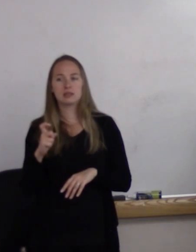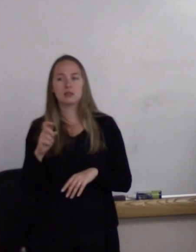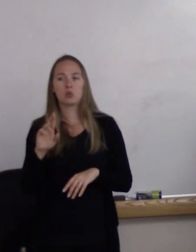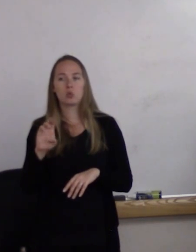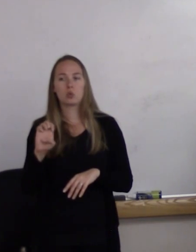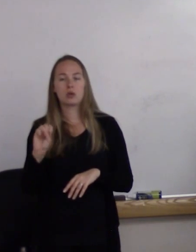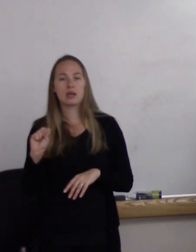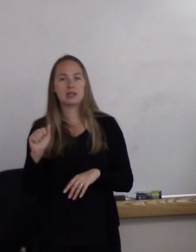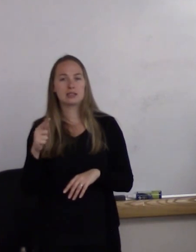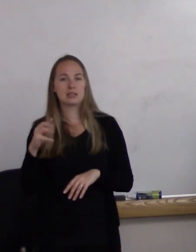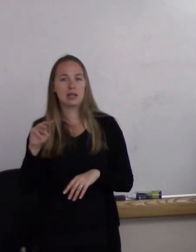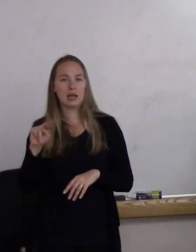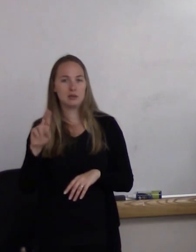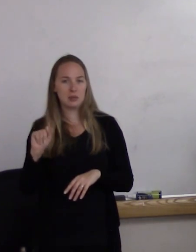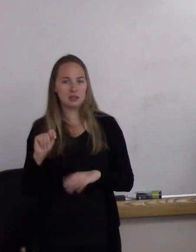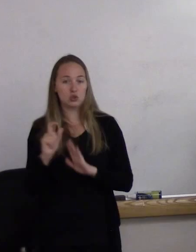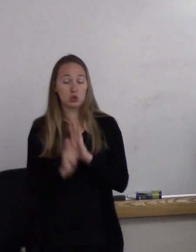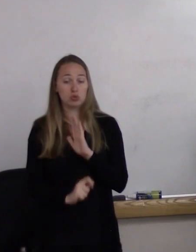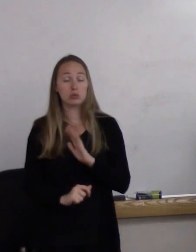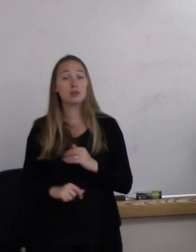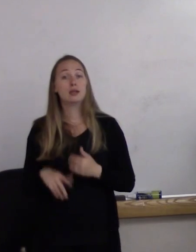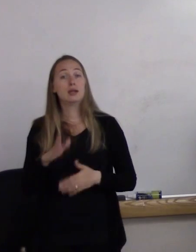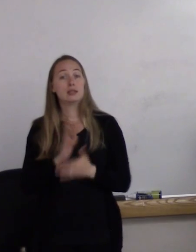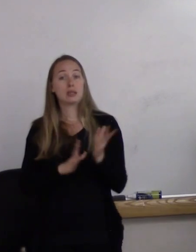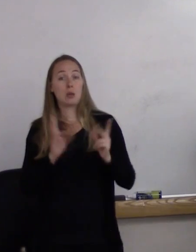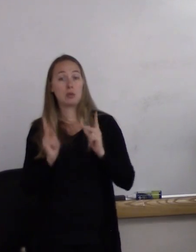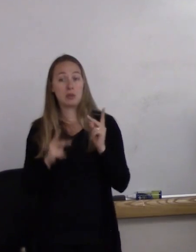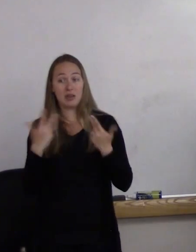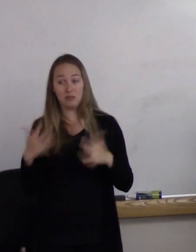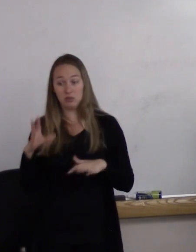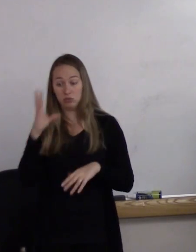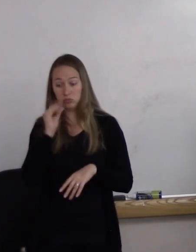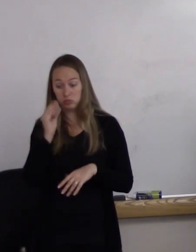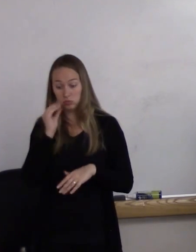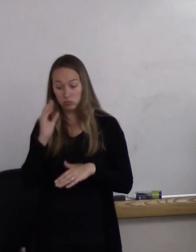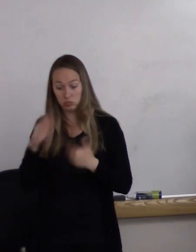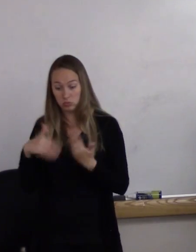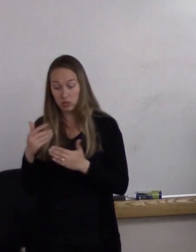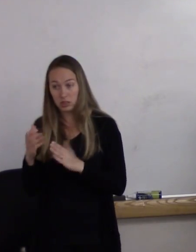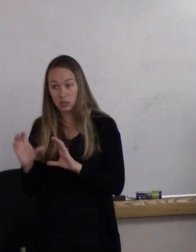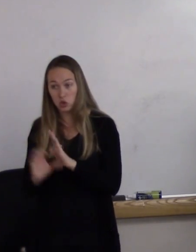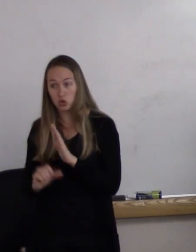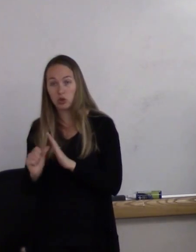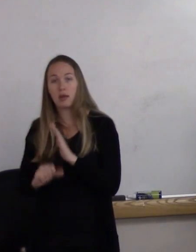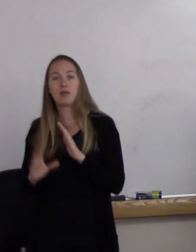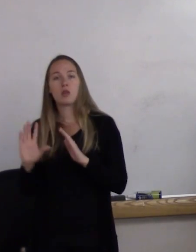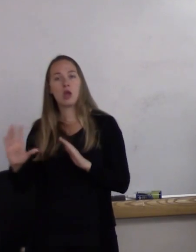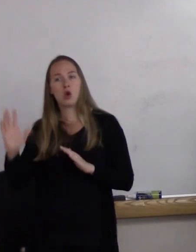Some people who go through sex reassignment surgery and they've sort of cast off their previous identity